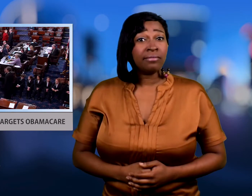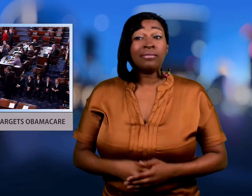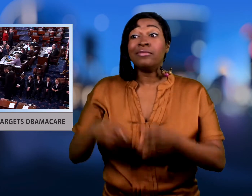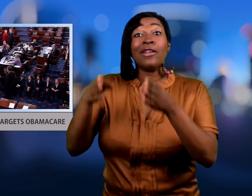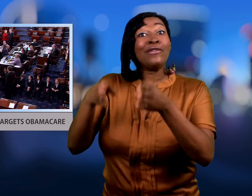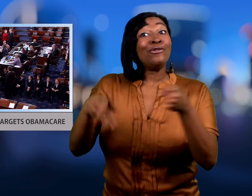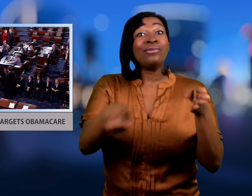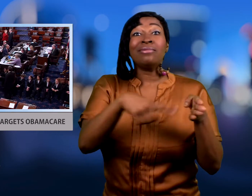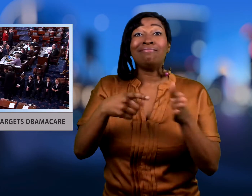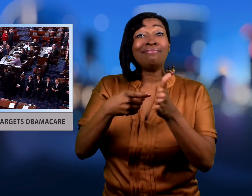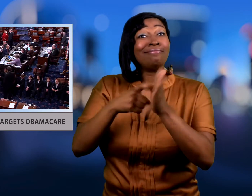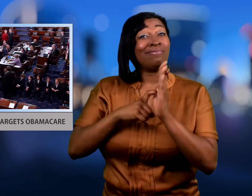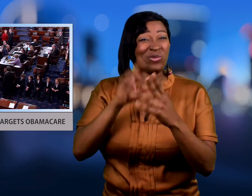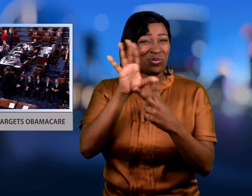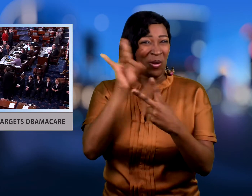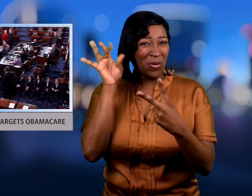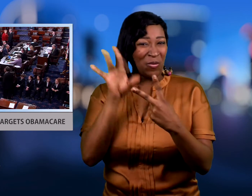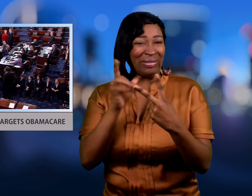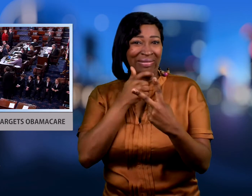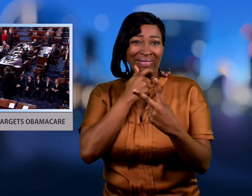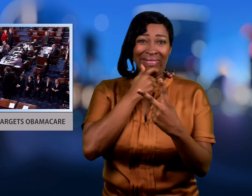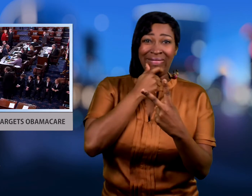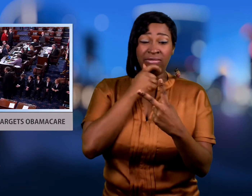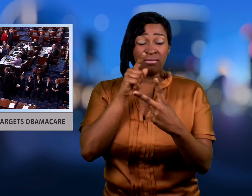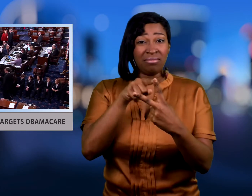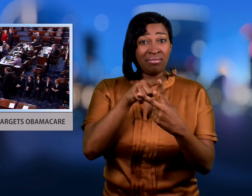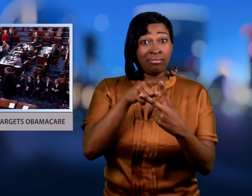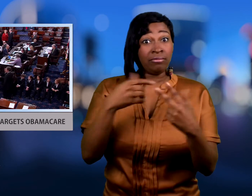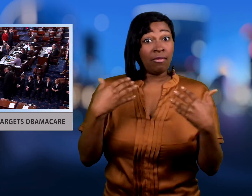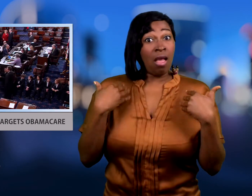mandate requires individuals to have health insurance